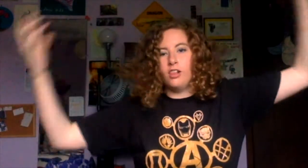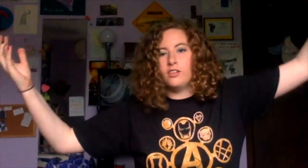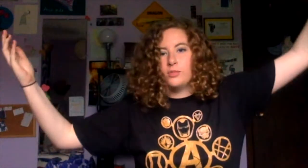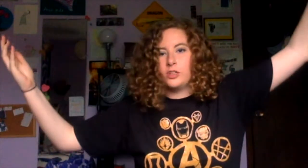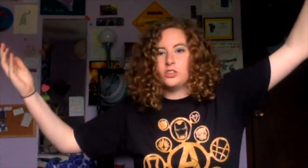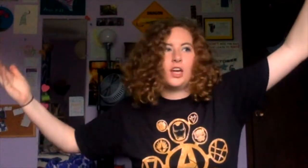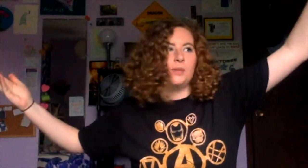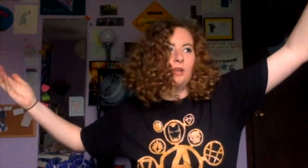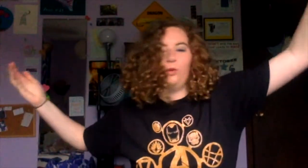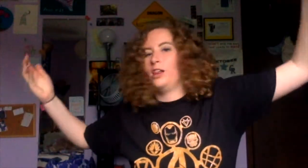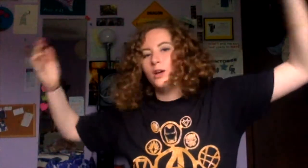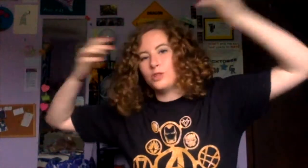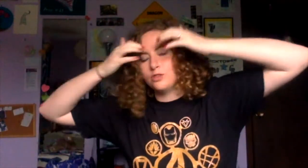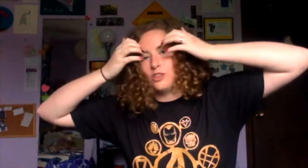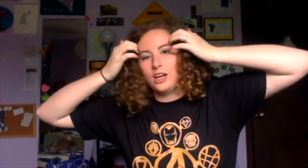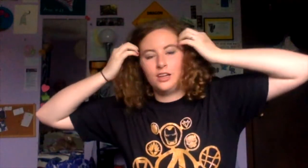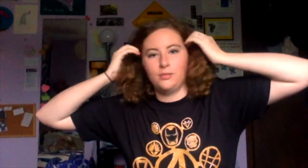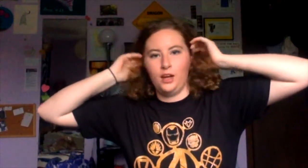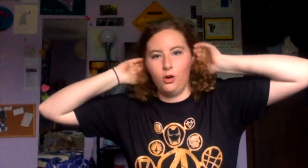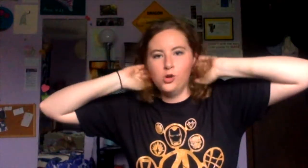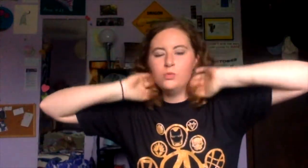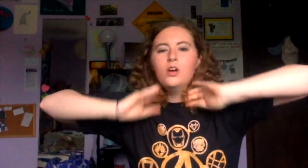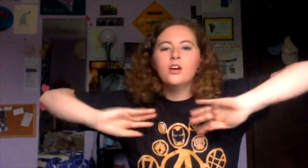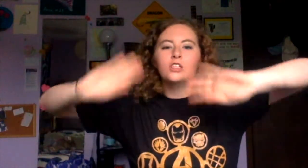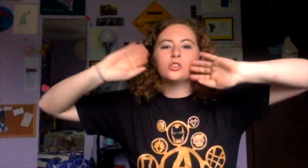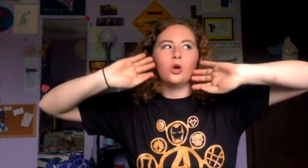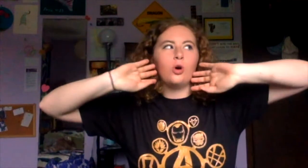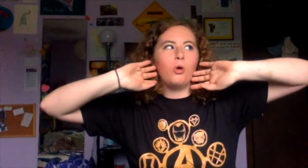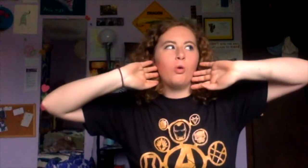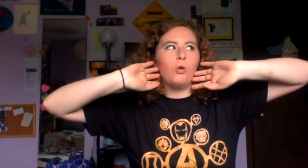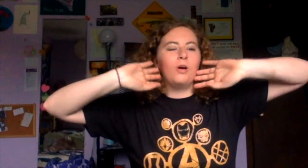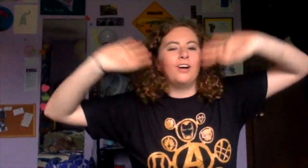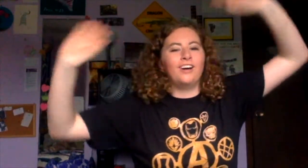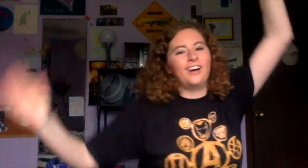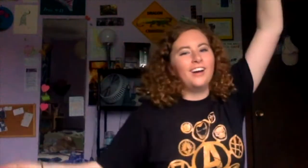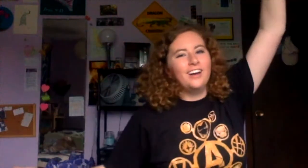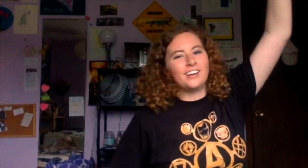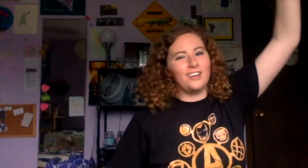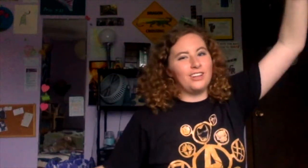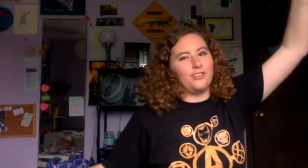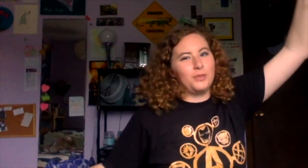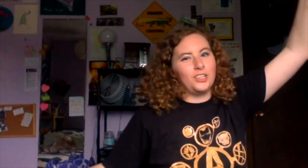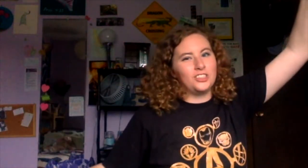All of the merch came in while I was flying back home, so... get ready for merch.)